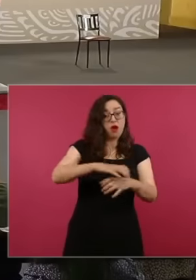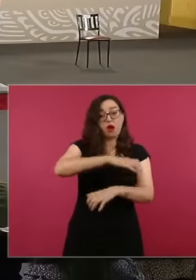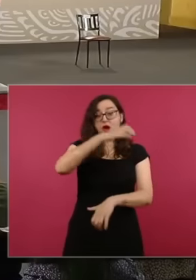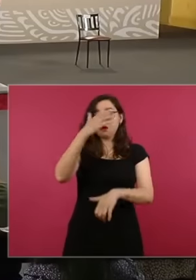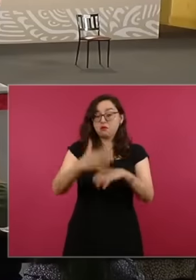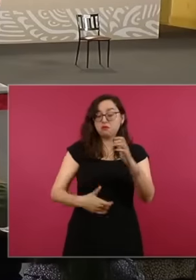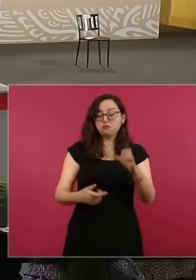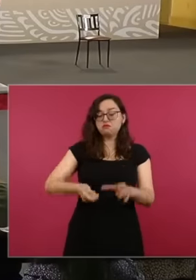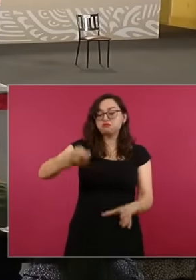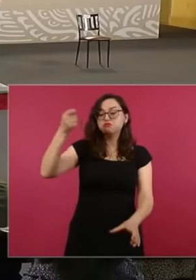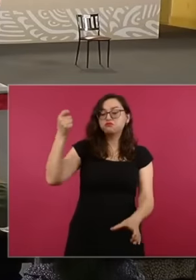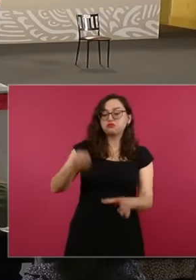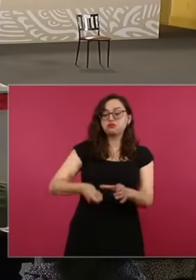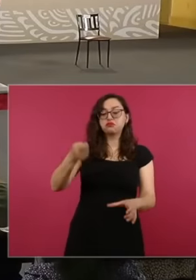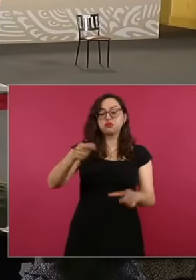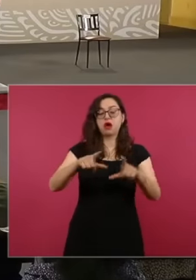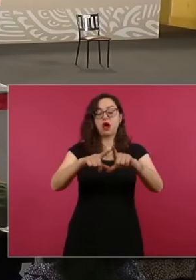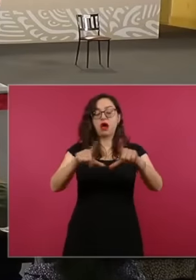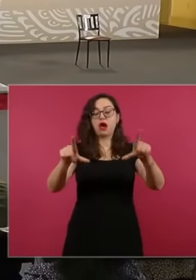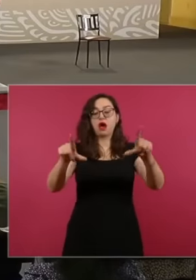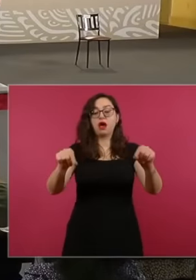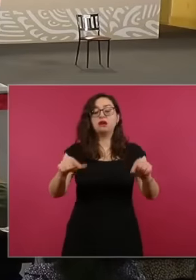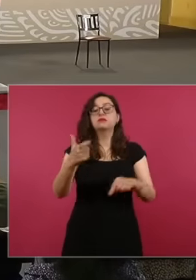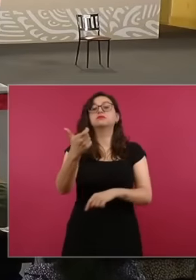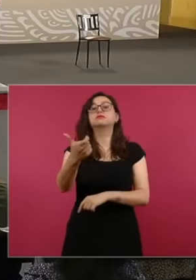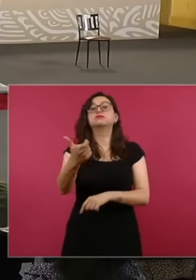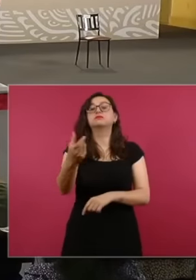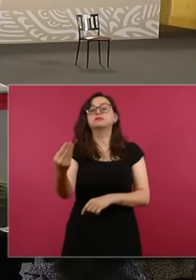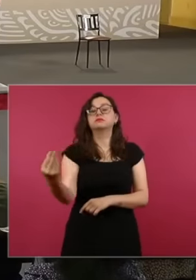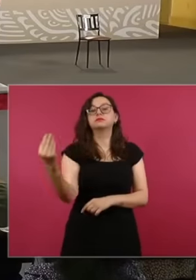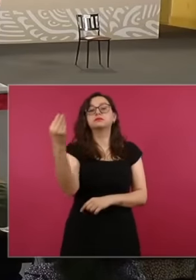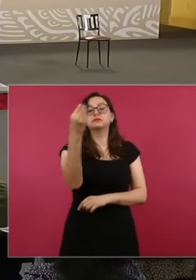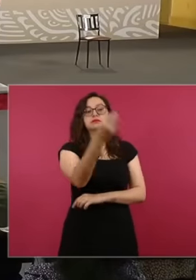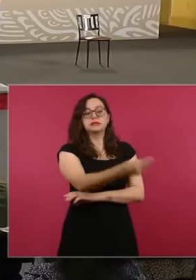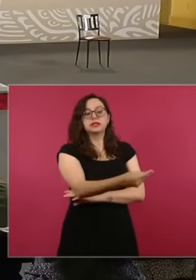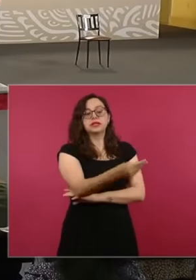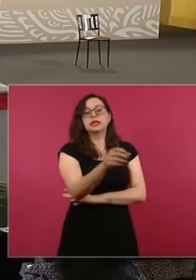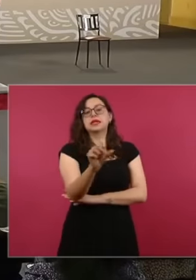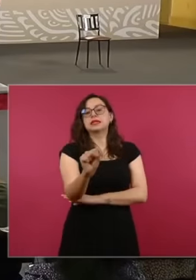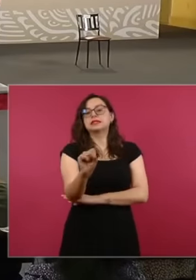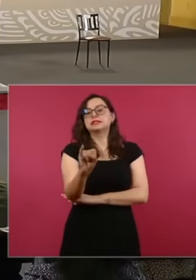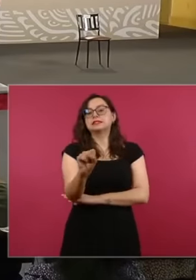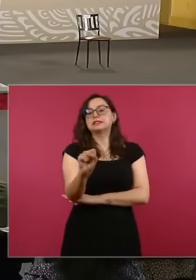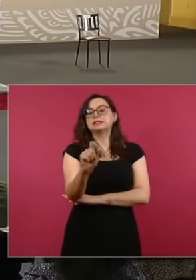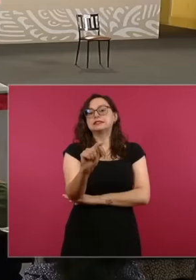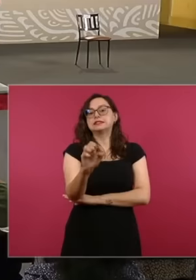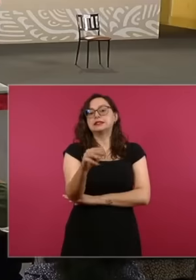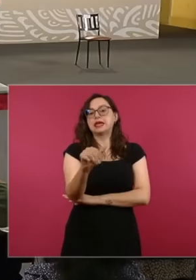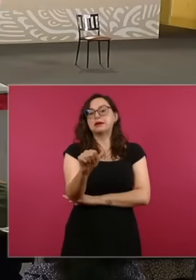the deposit ticket was delivered to the company comprehensive compression understanding systems